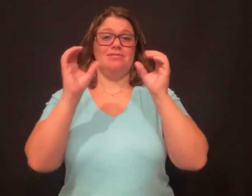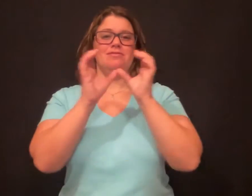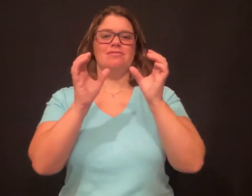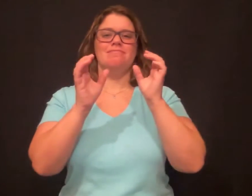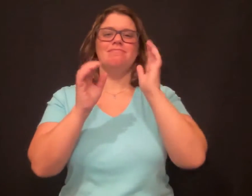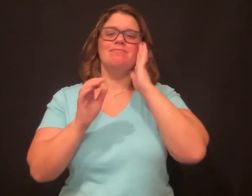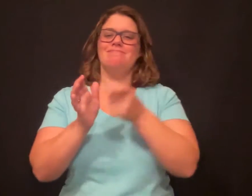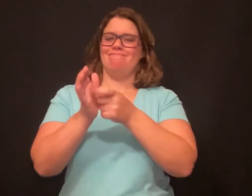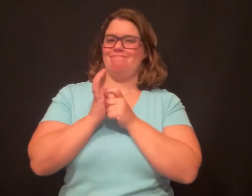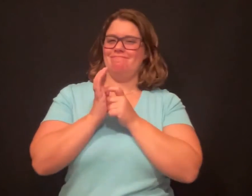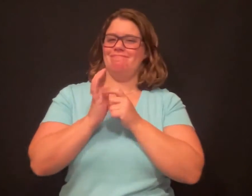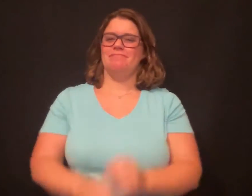Online Teaching Certificate will be required to teach online.